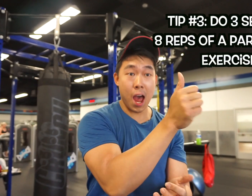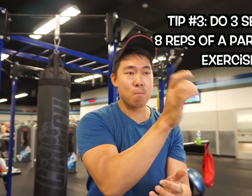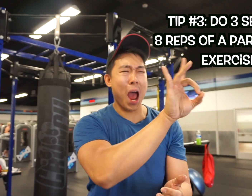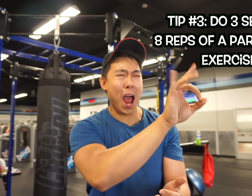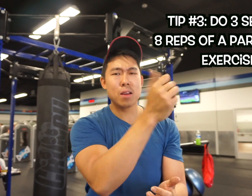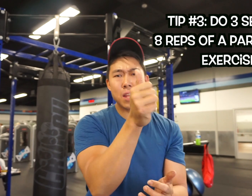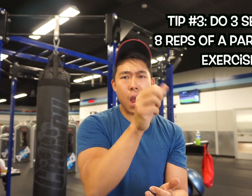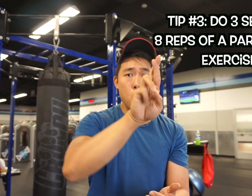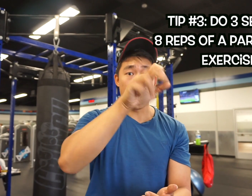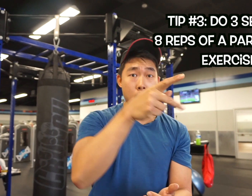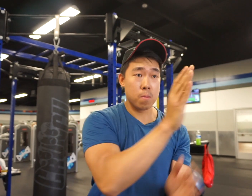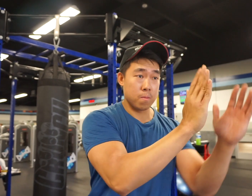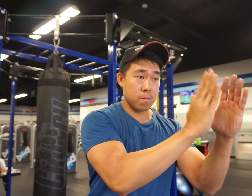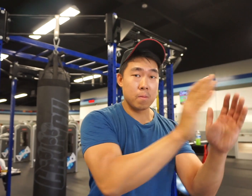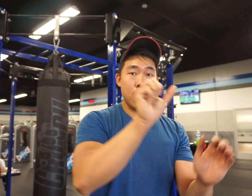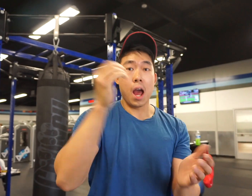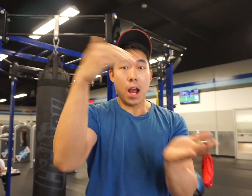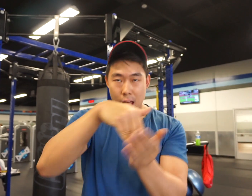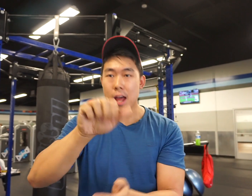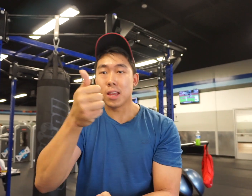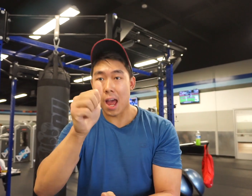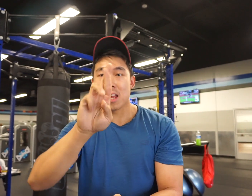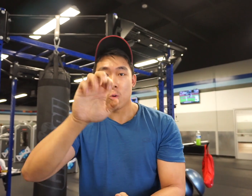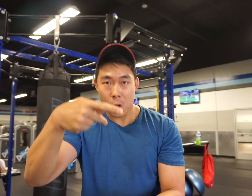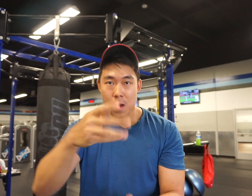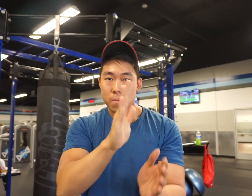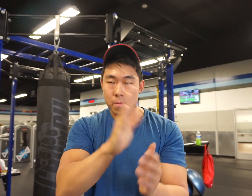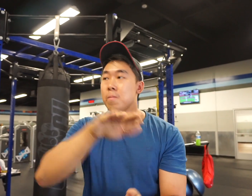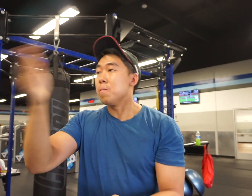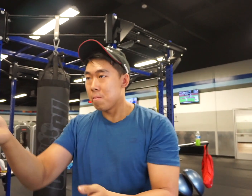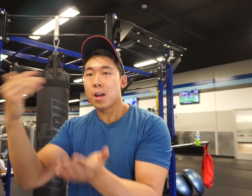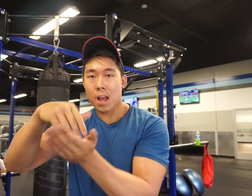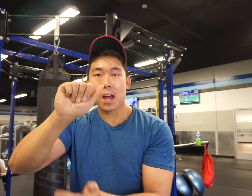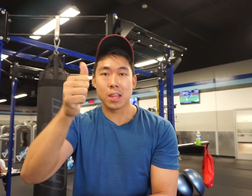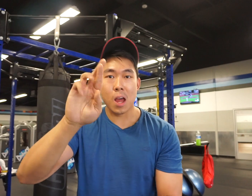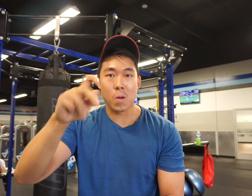3 sets. 10 reps. 10 reps, then last 10 reps.